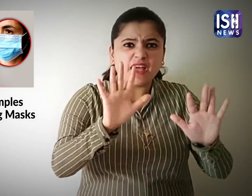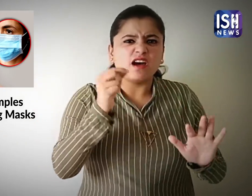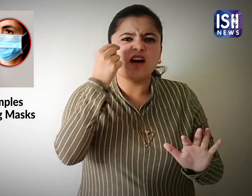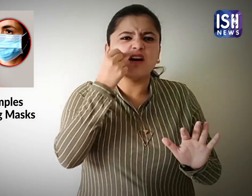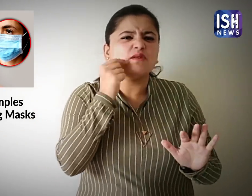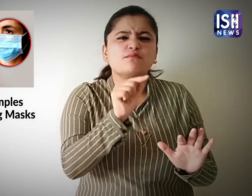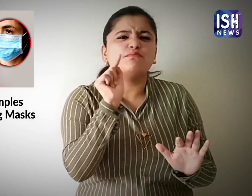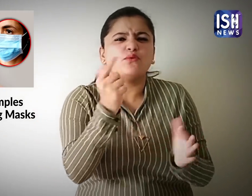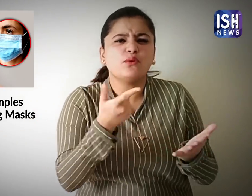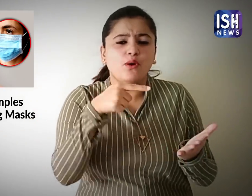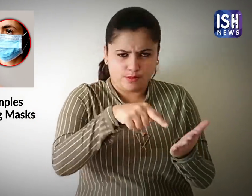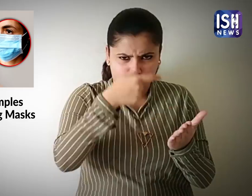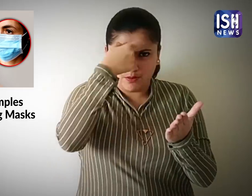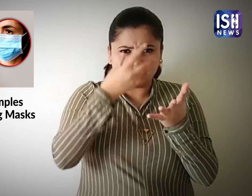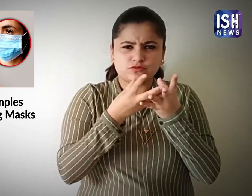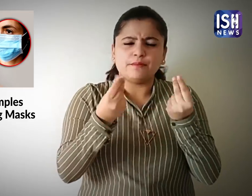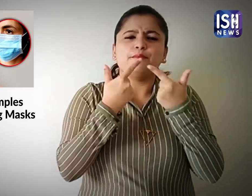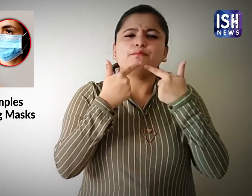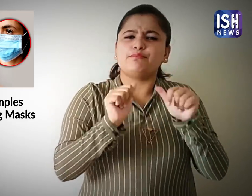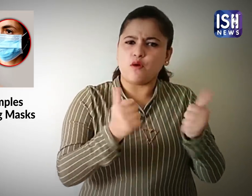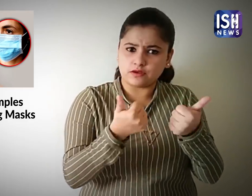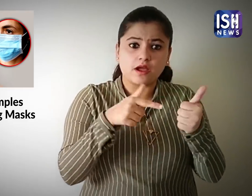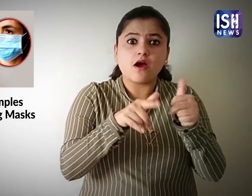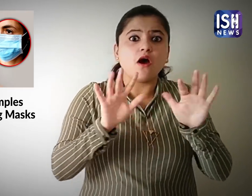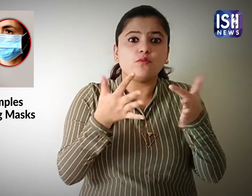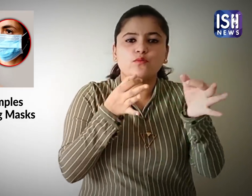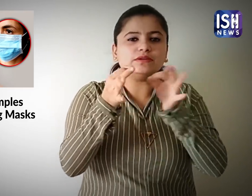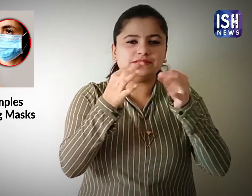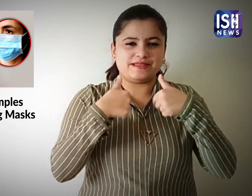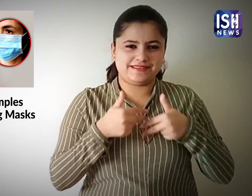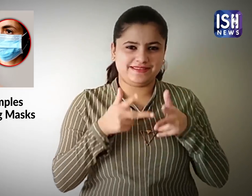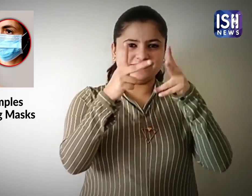But it is possible to solve this problem. Let me explain how.